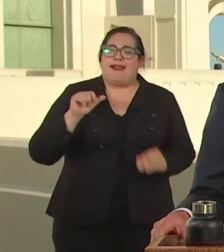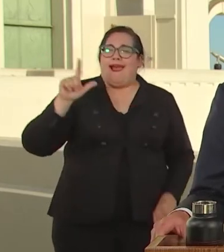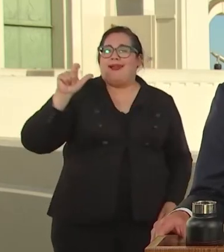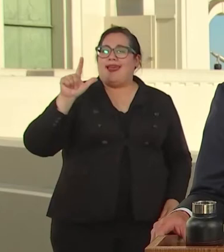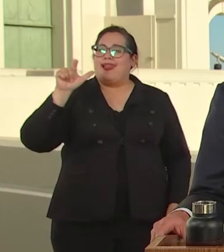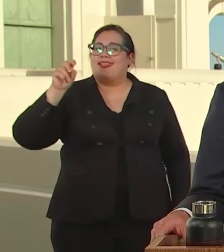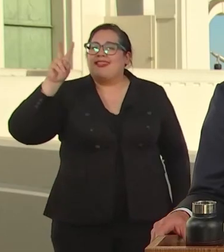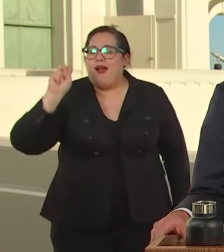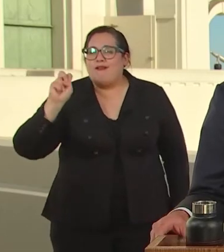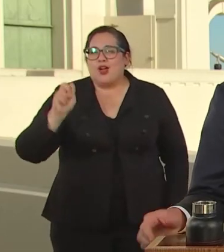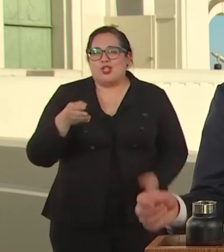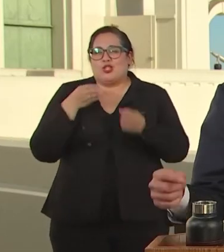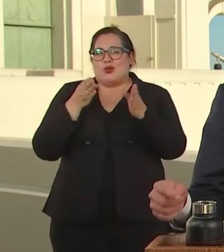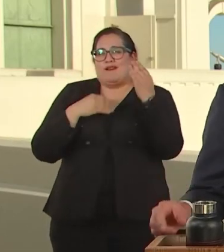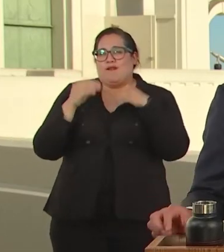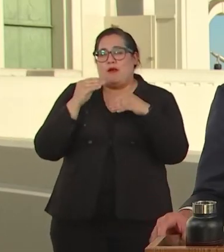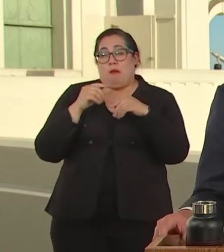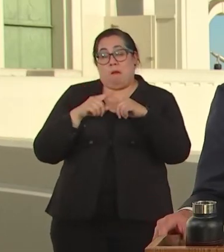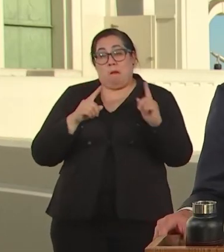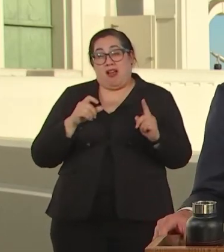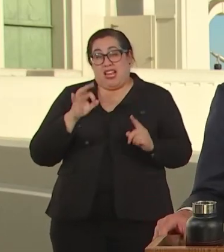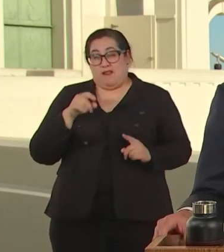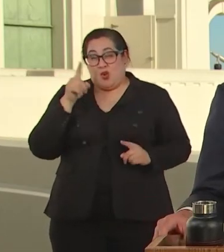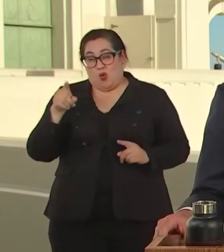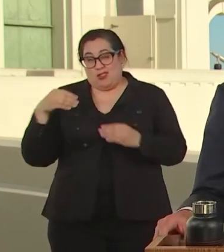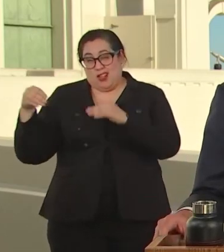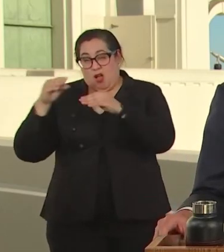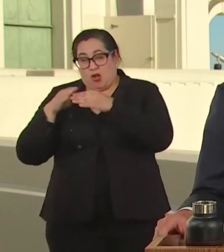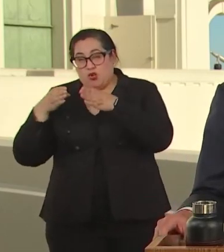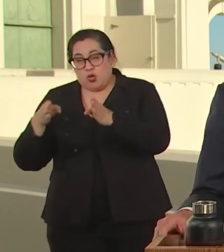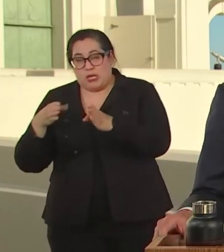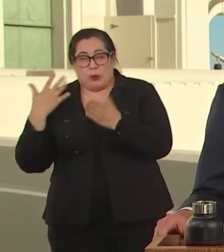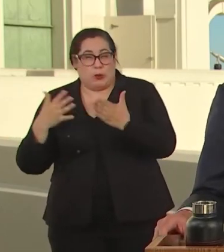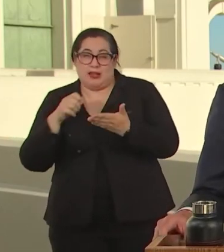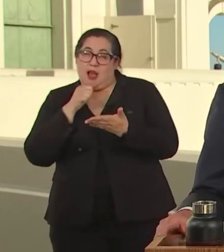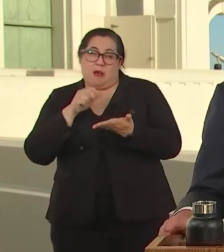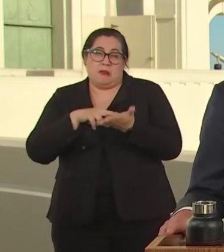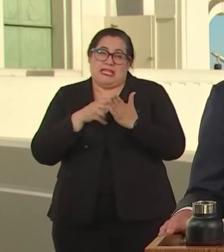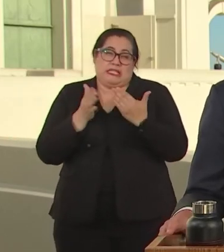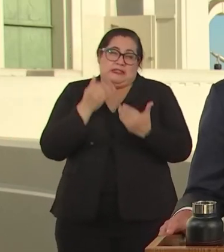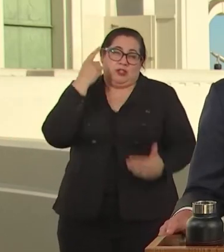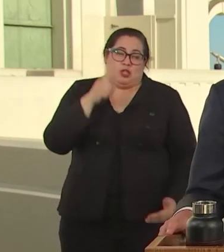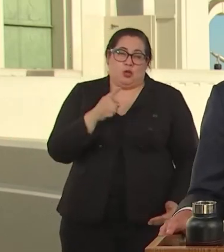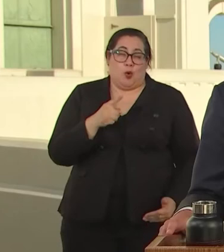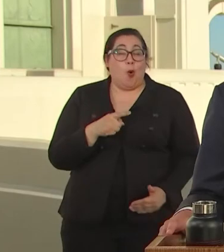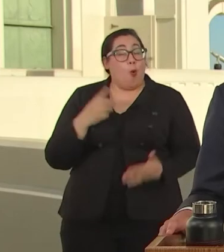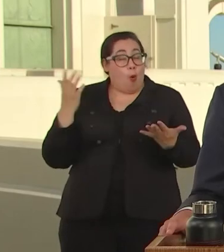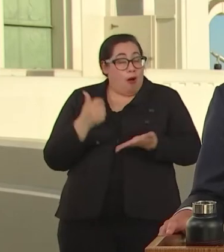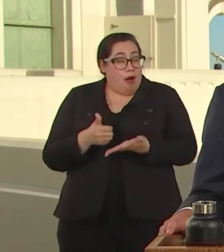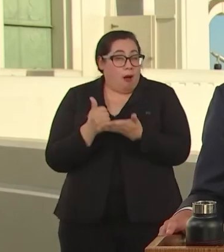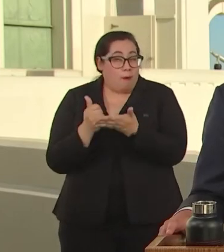EASIER IF YOU HAVE A CART. A SET ASIDE OF 1.3 MILLION